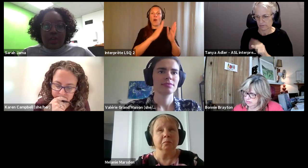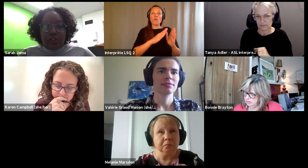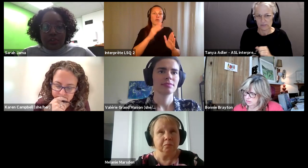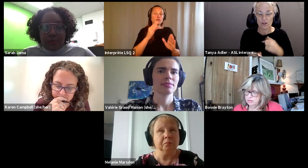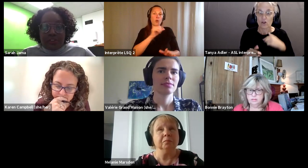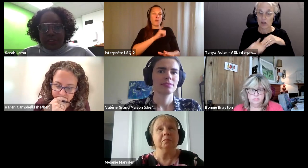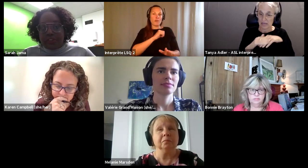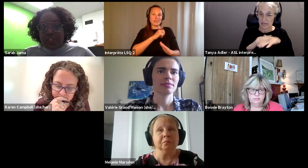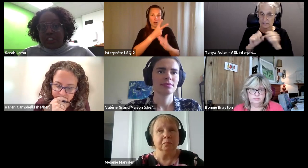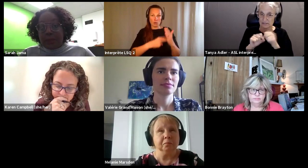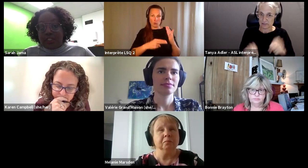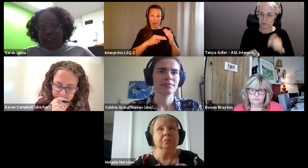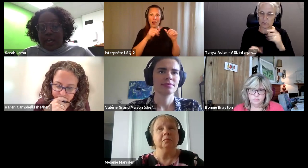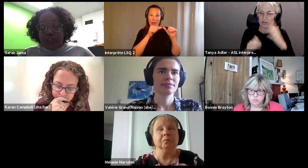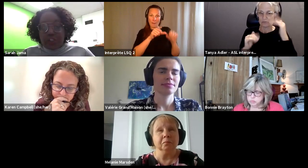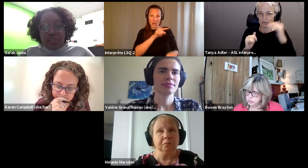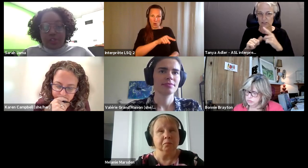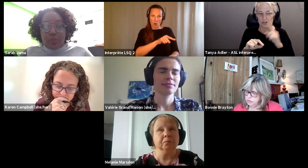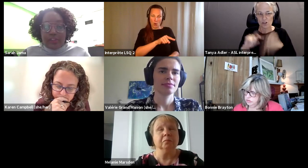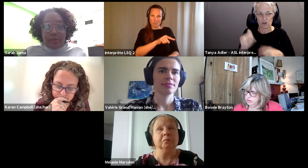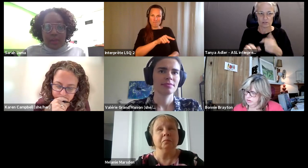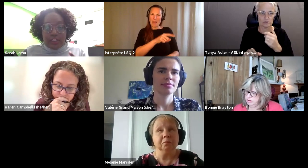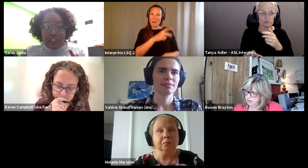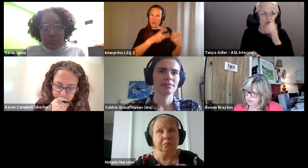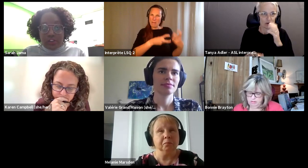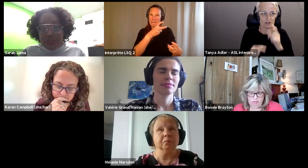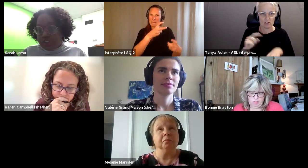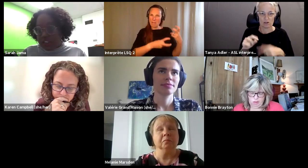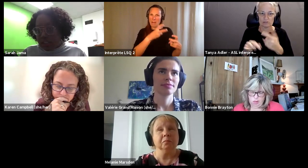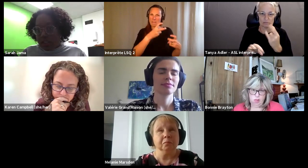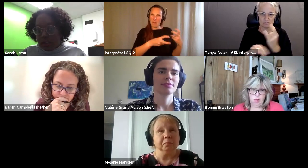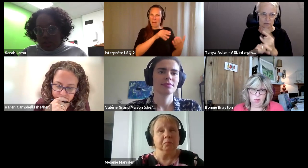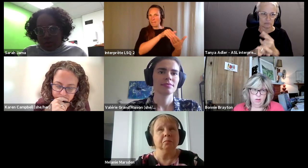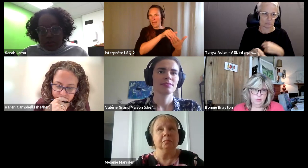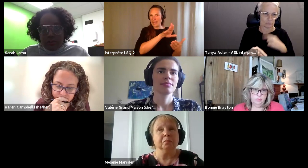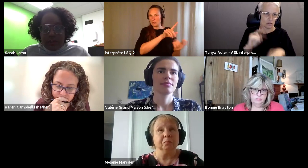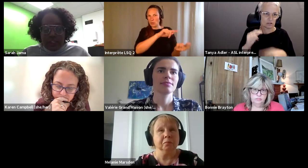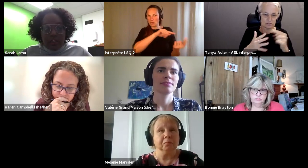Sarah Jama: Not use substances you're expected to alter the way that your body is used to functioning in order to fit.